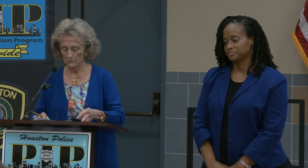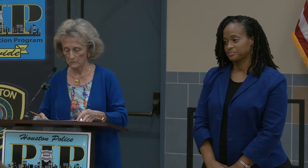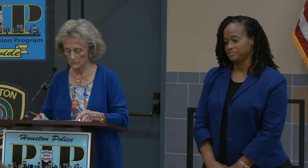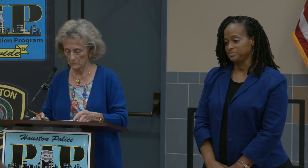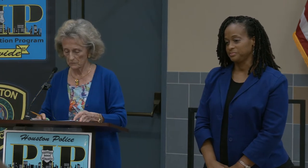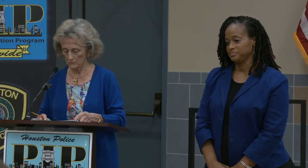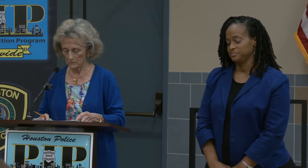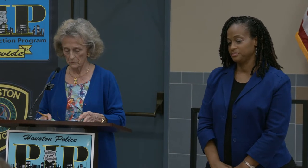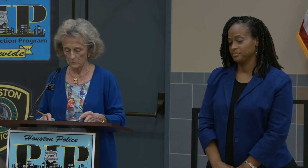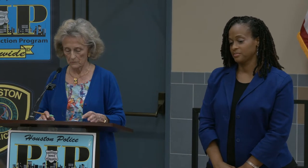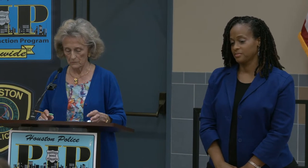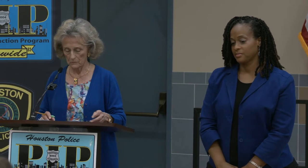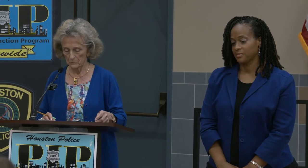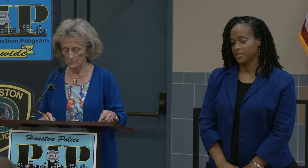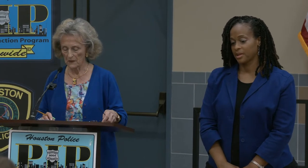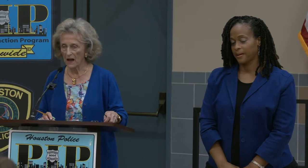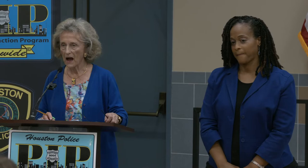Joan Buschor: